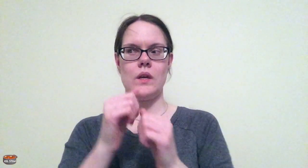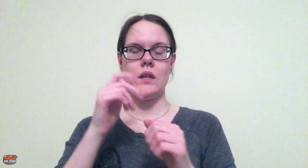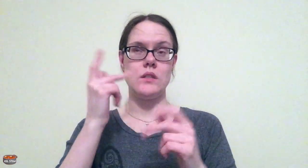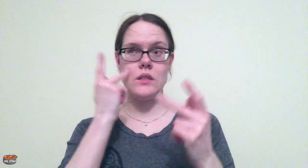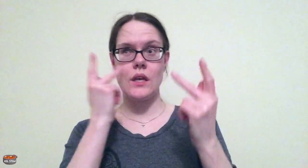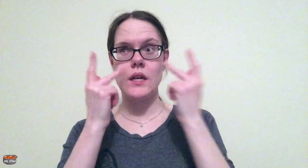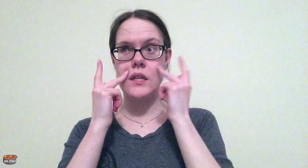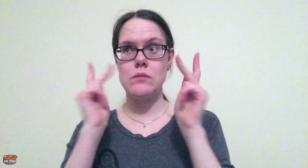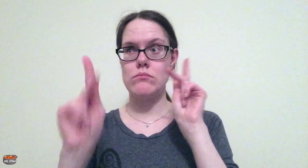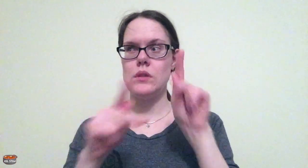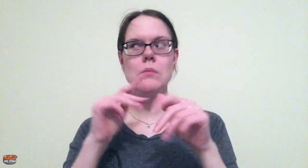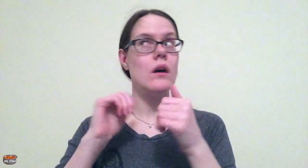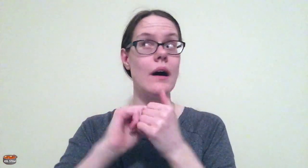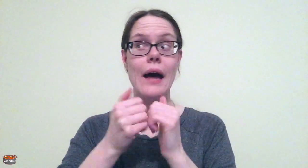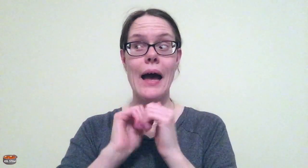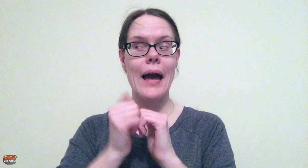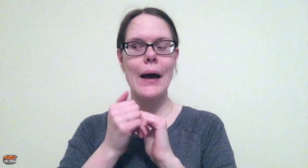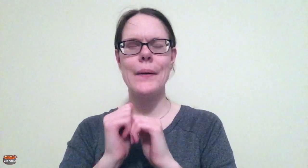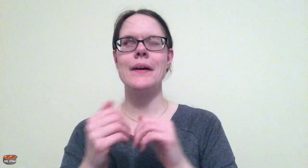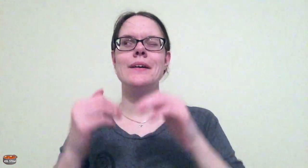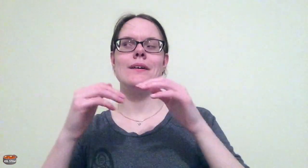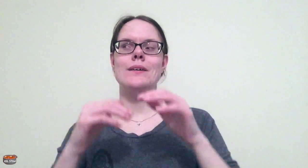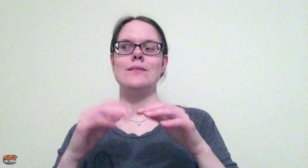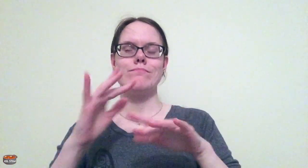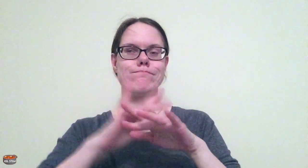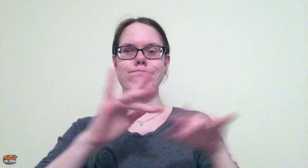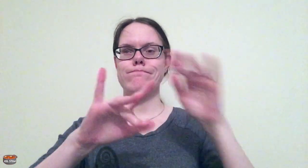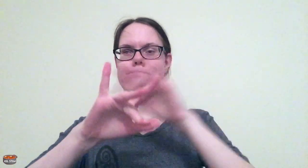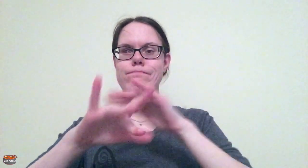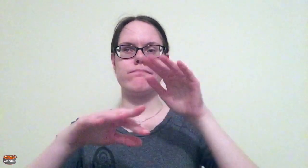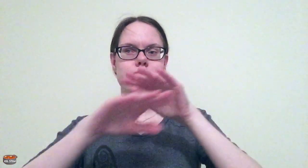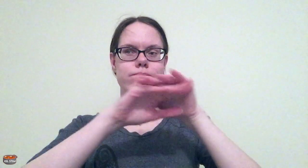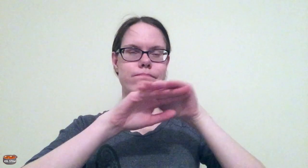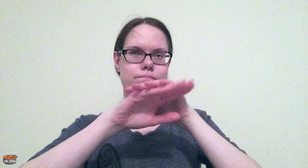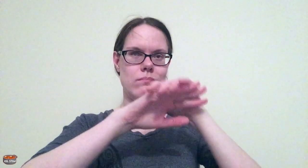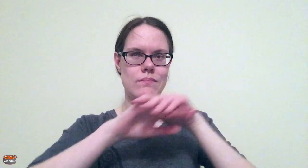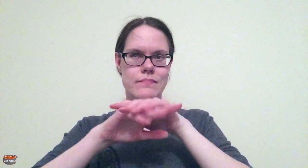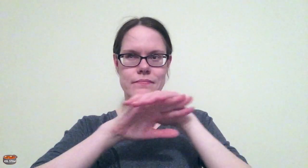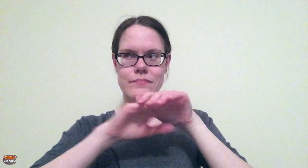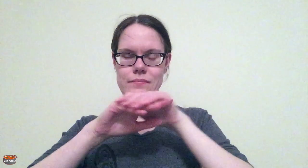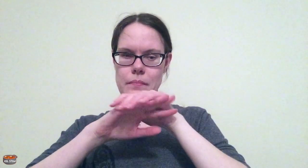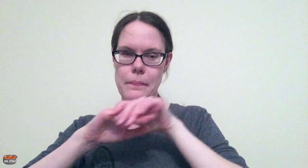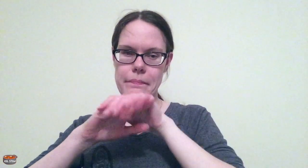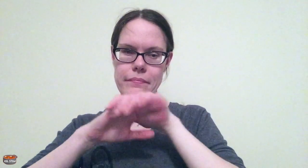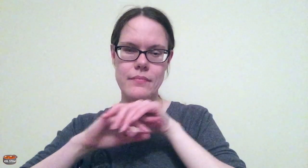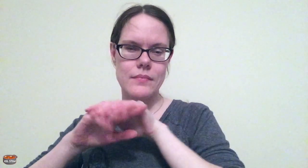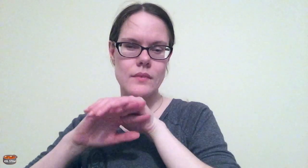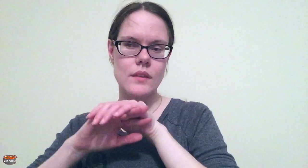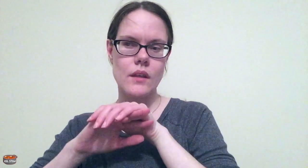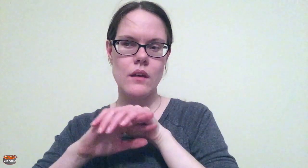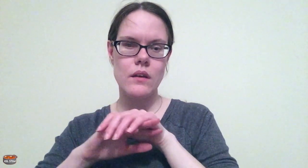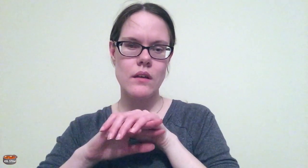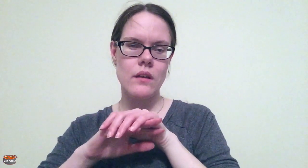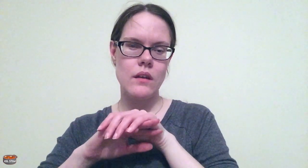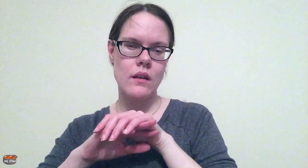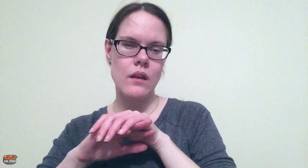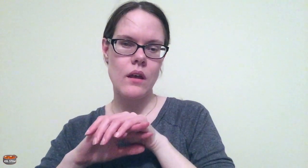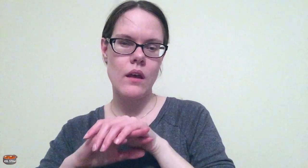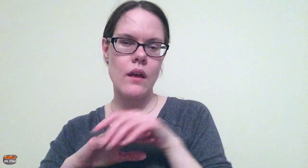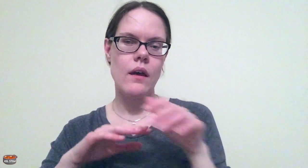He was able to learn how to communicate really well with sighted people. That was through them touching and fingerspelling into his left hand.